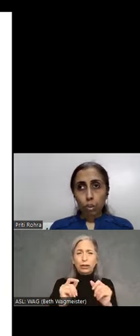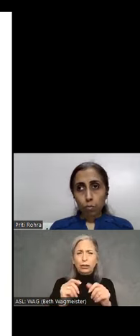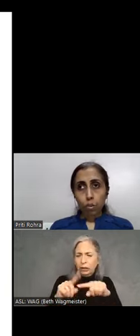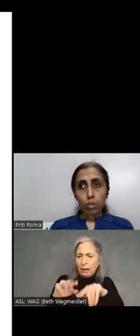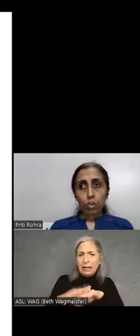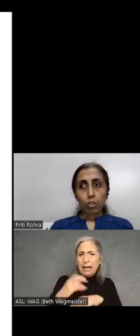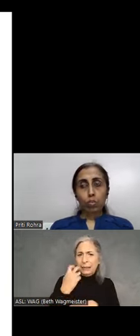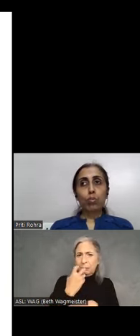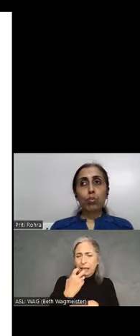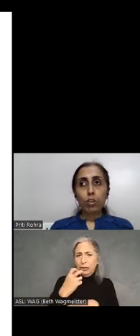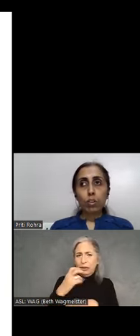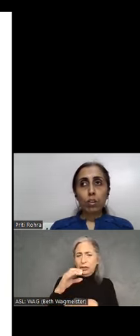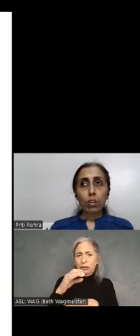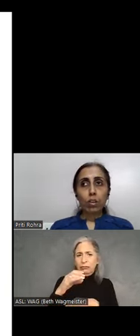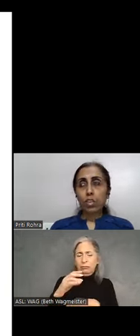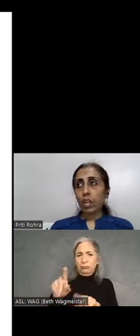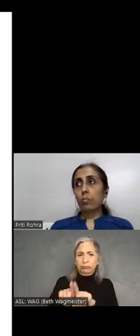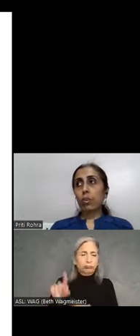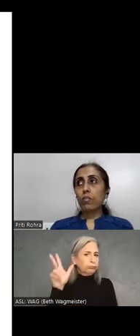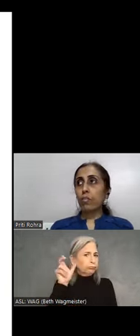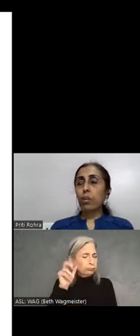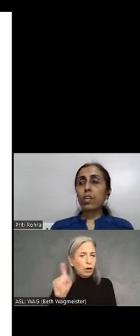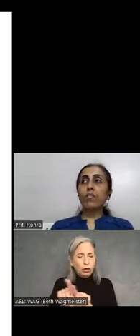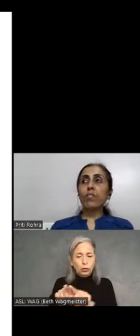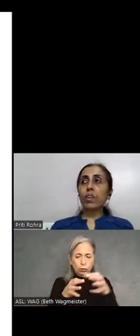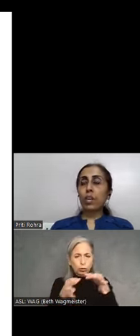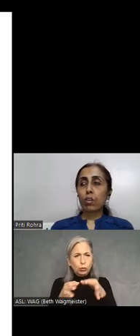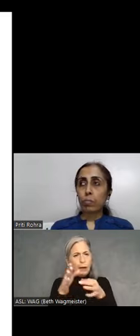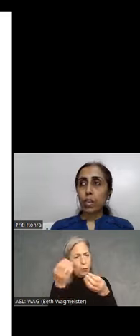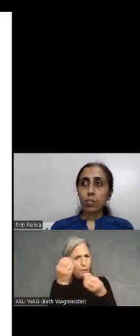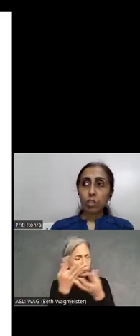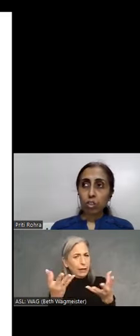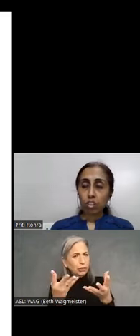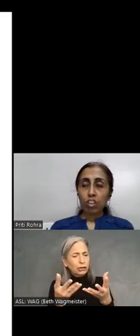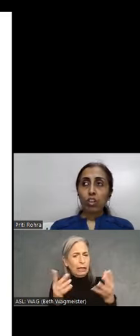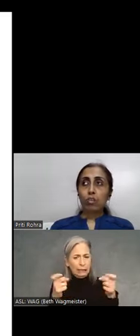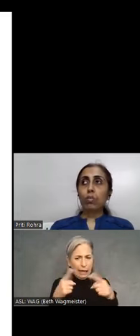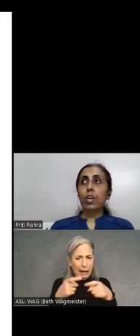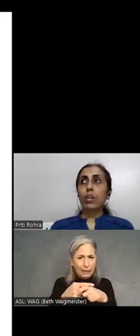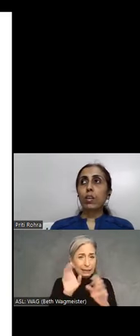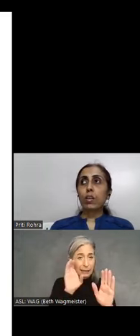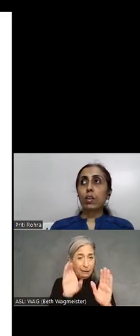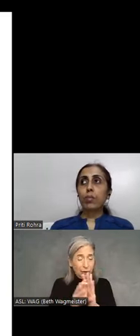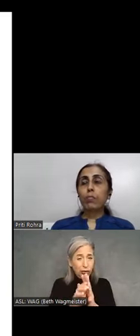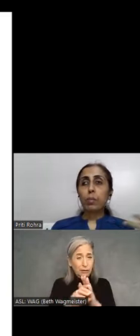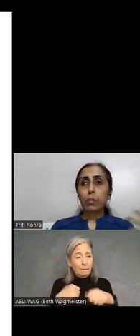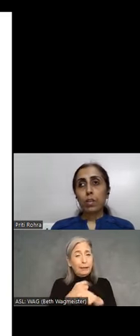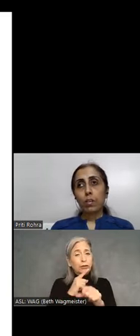output. So do describe your informative and complex images so that, you know, people who